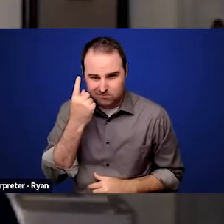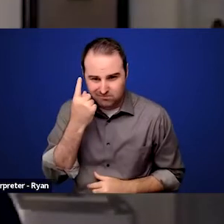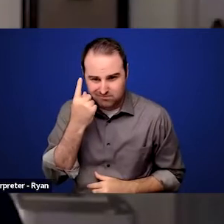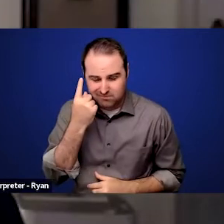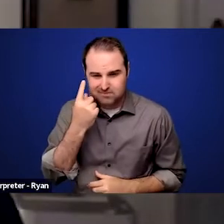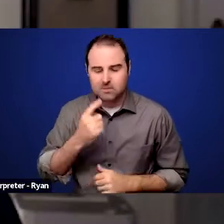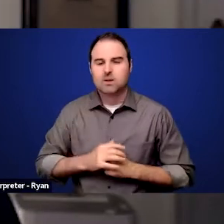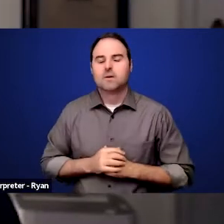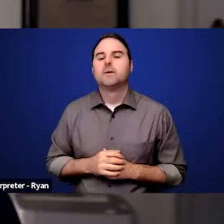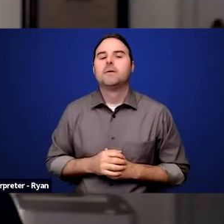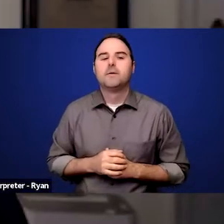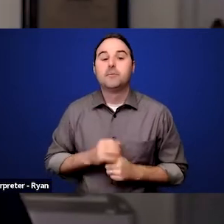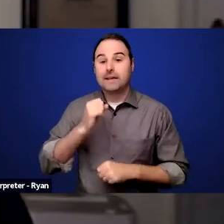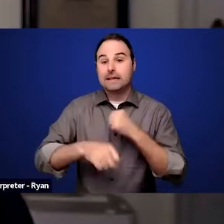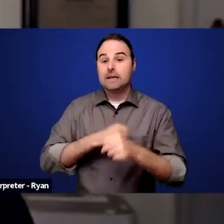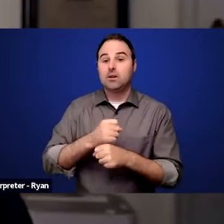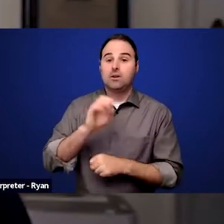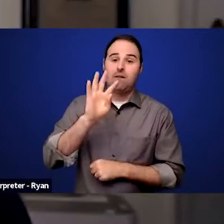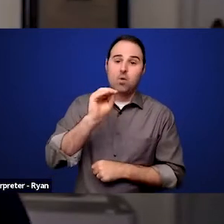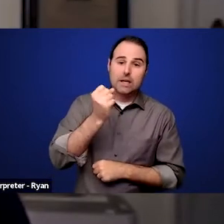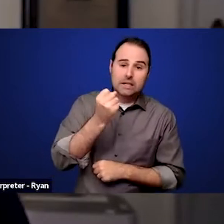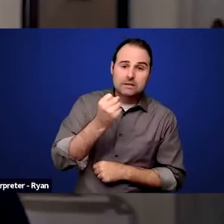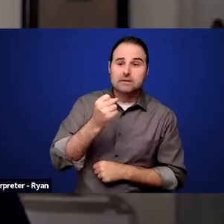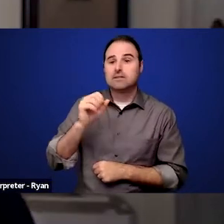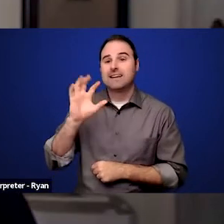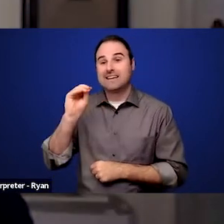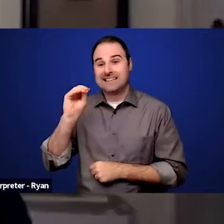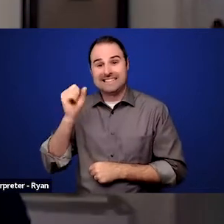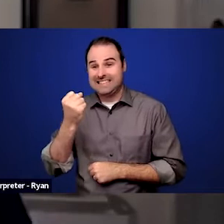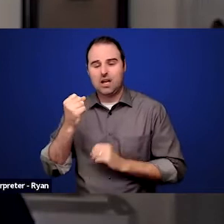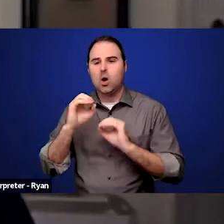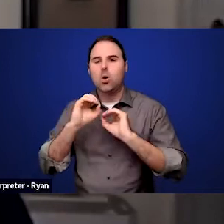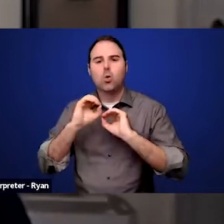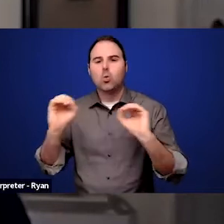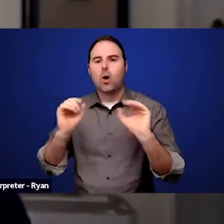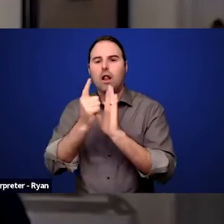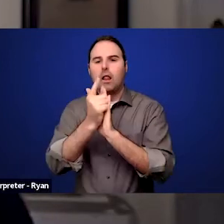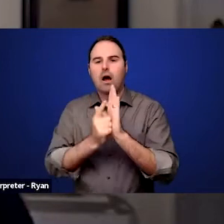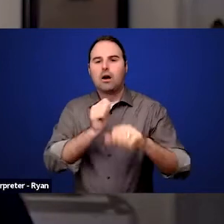there were no laws in place. I think that's very important. Even with laws in place,